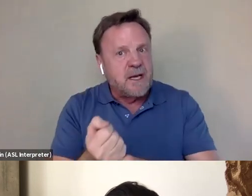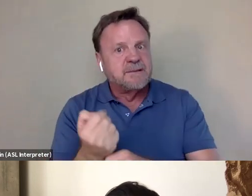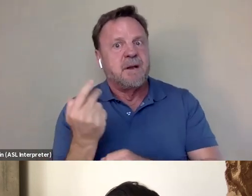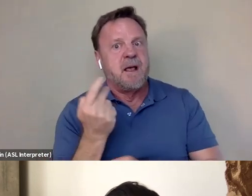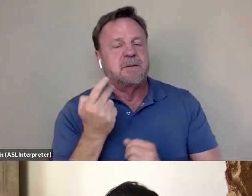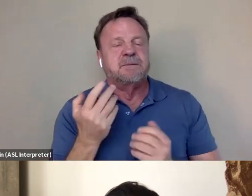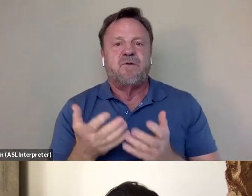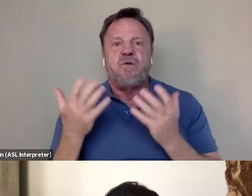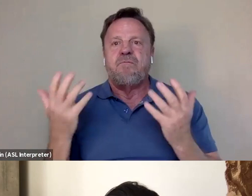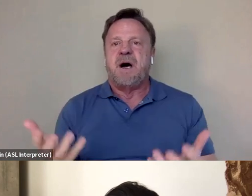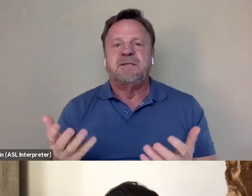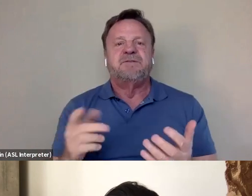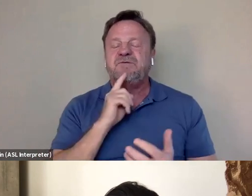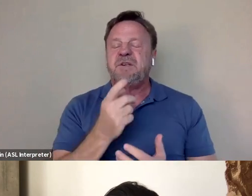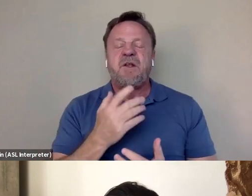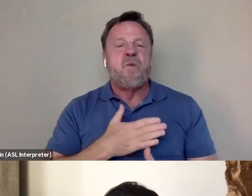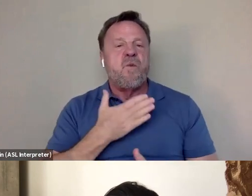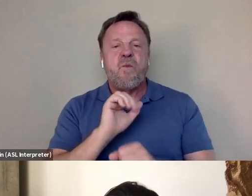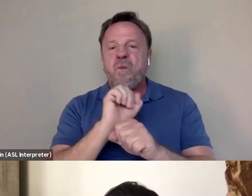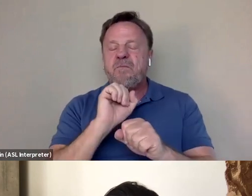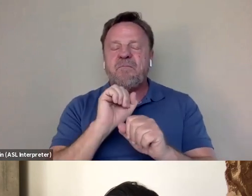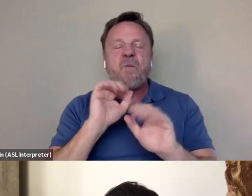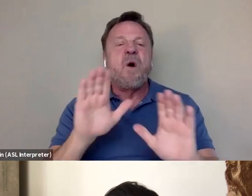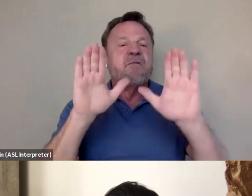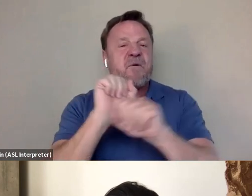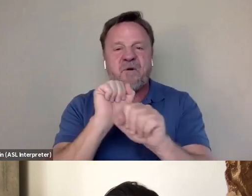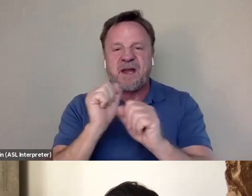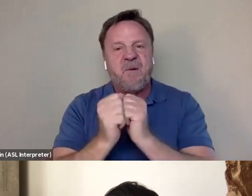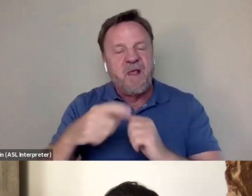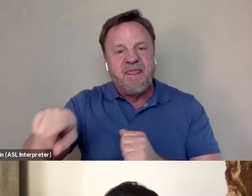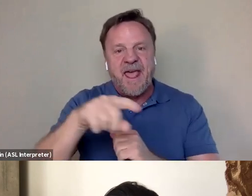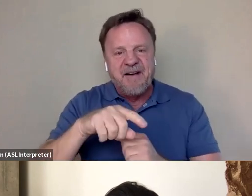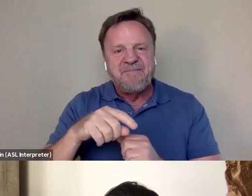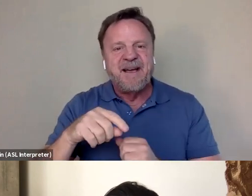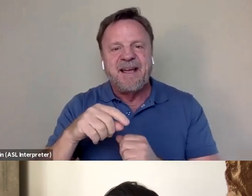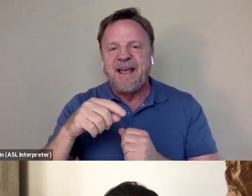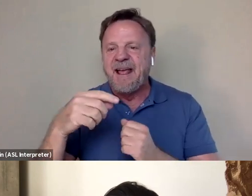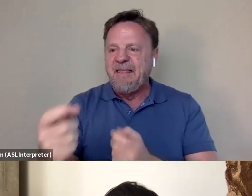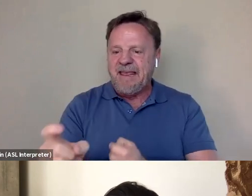It was such a delight working with them. And they gave us all the resources we need,